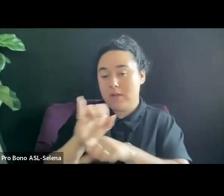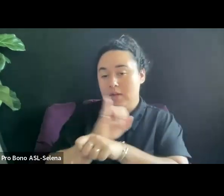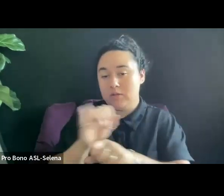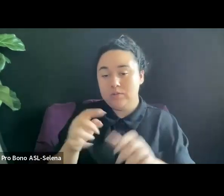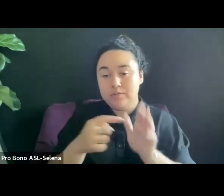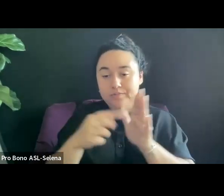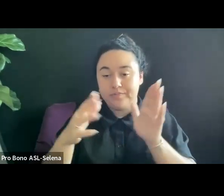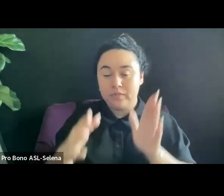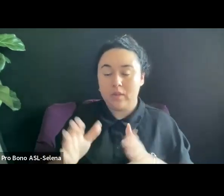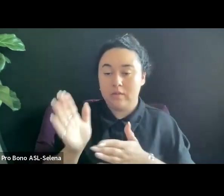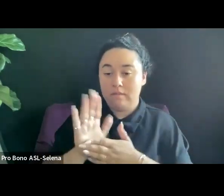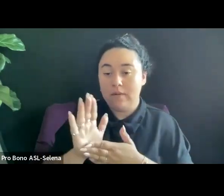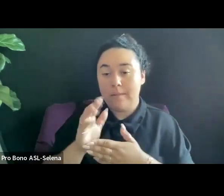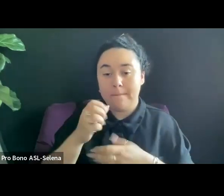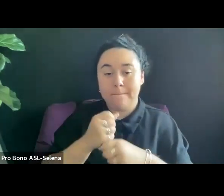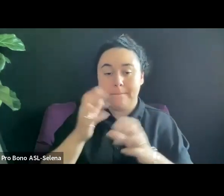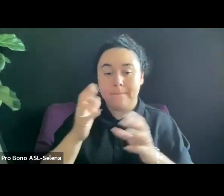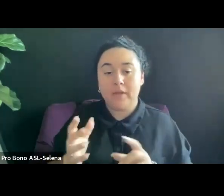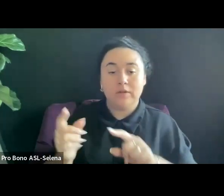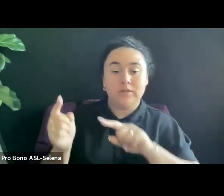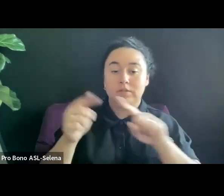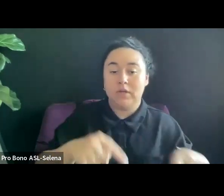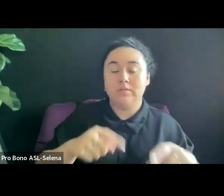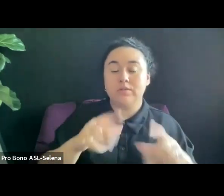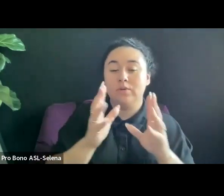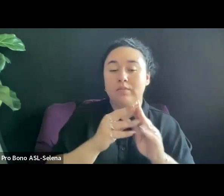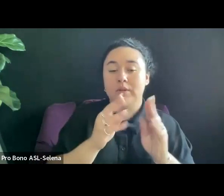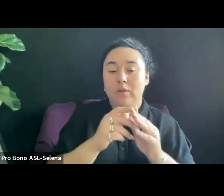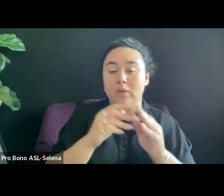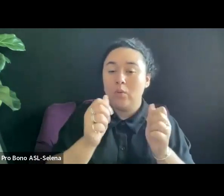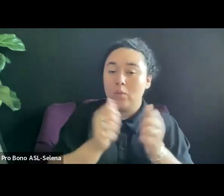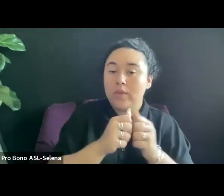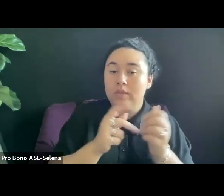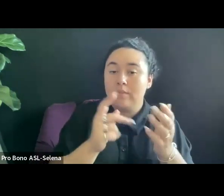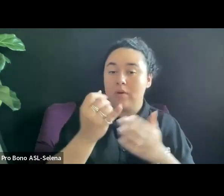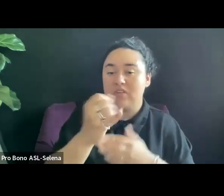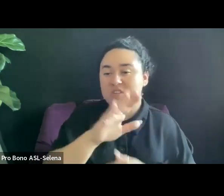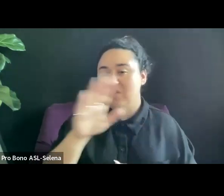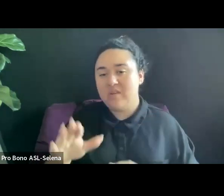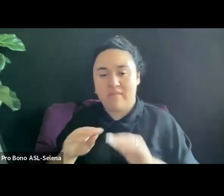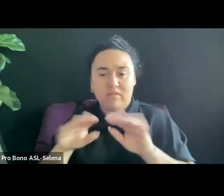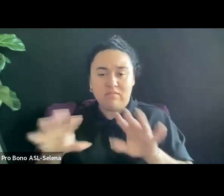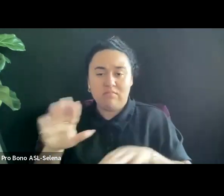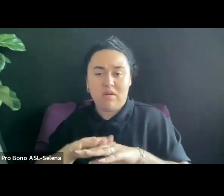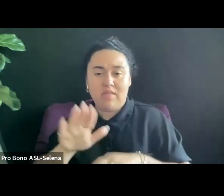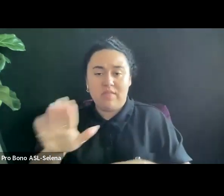MEETING WITH A PROJECT THAT WOULD NEVER GET AIRED ON THEIR STATION OR THEY WOULD NOT HANDLE.